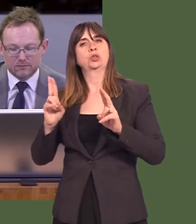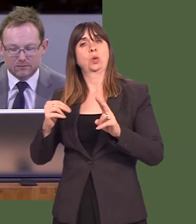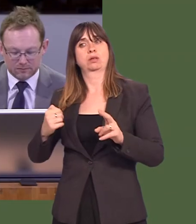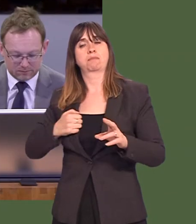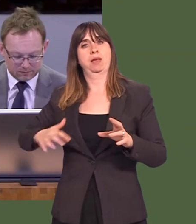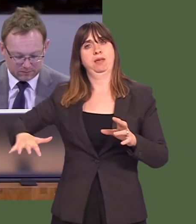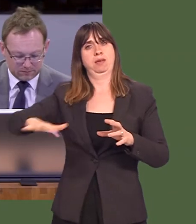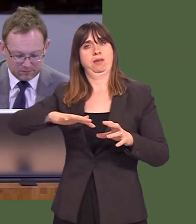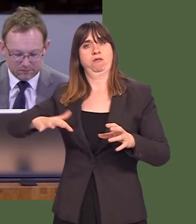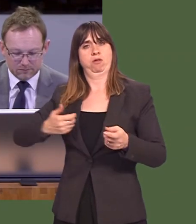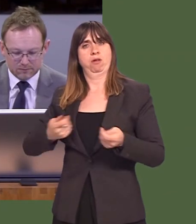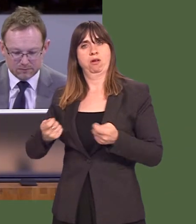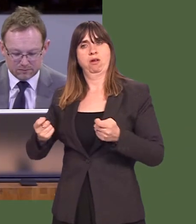past in schools in my constituency.